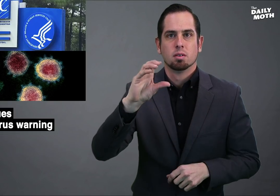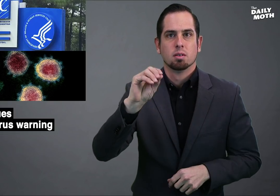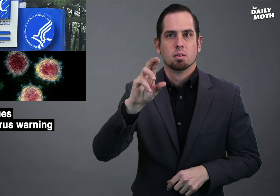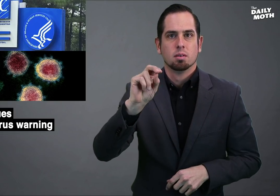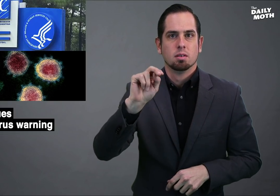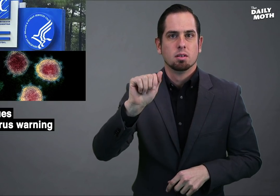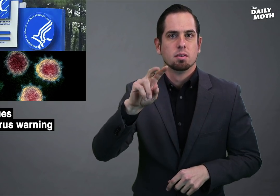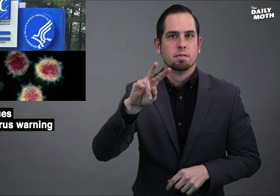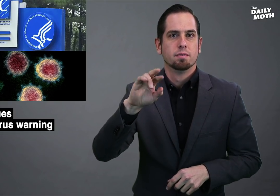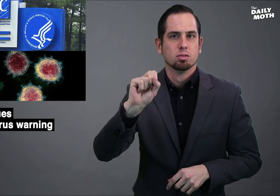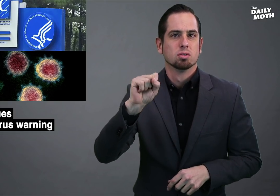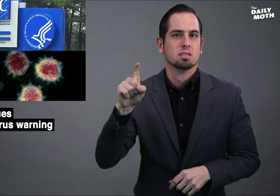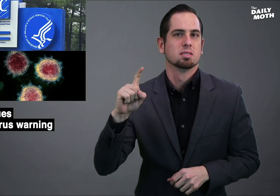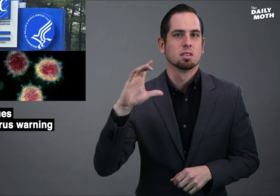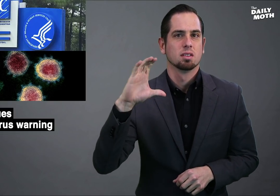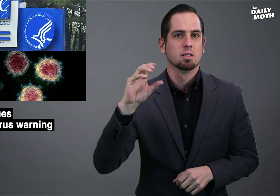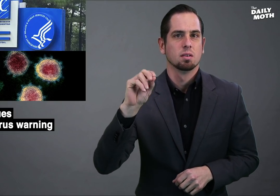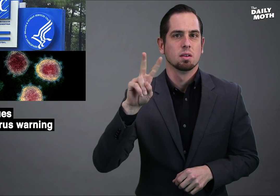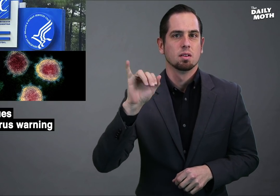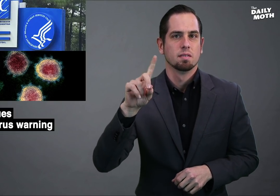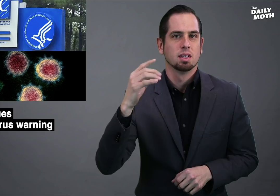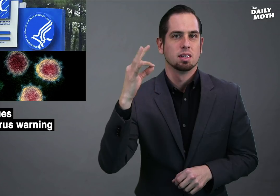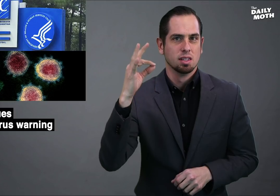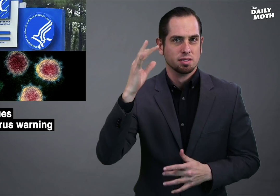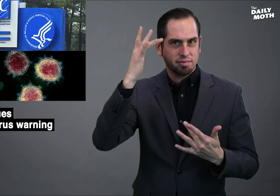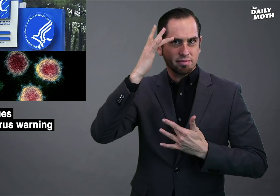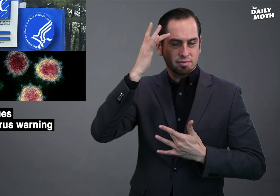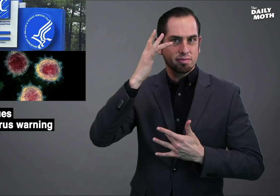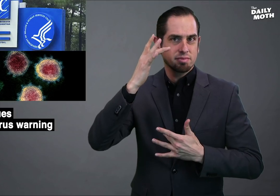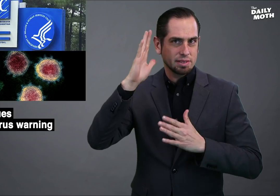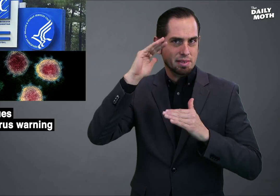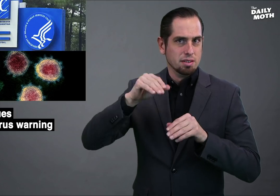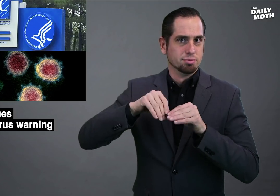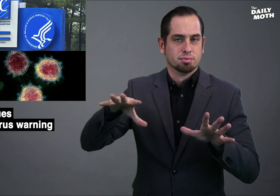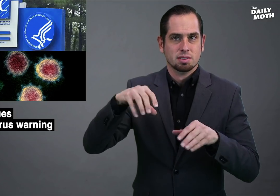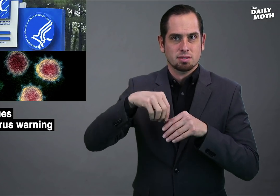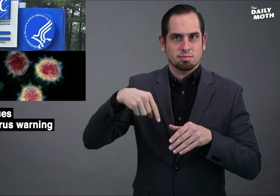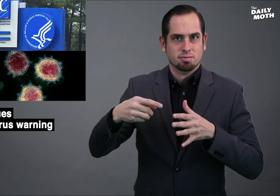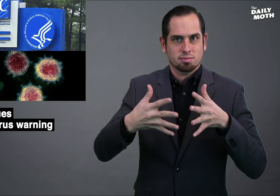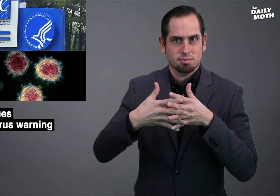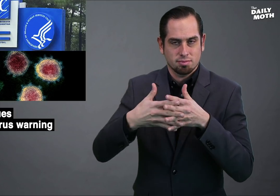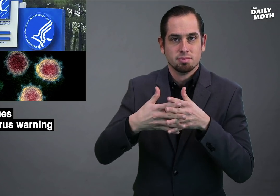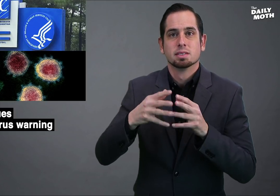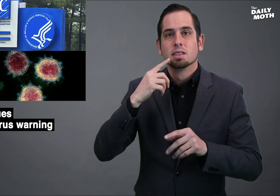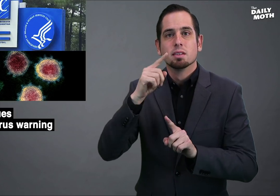coronavirus (COVID-19) in the U.S. and that